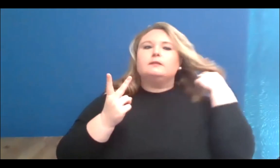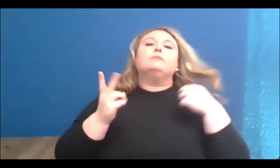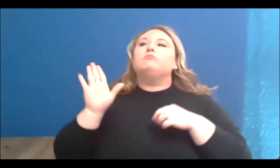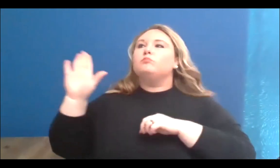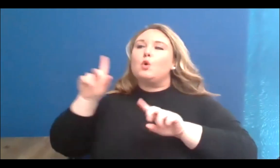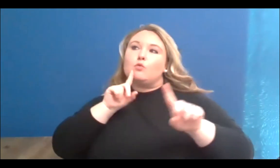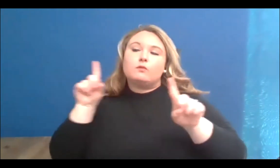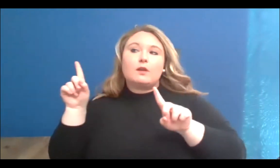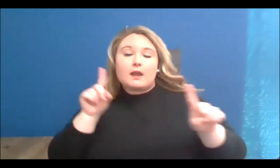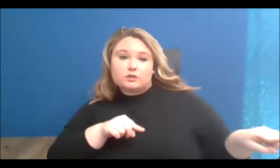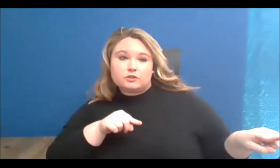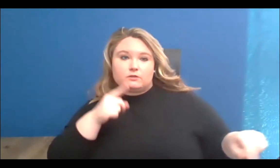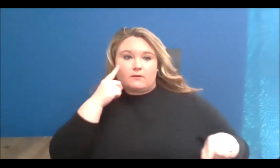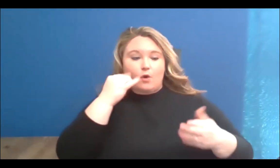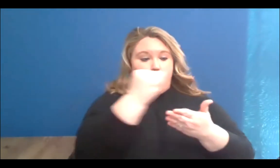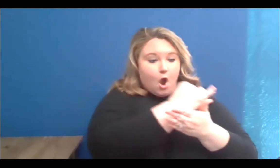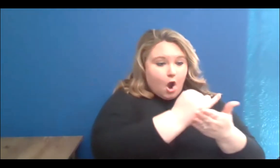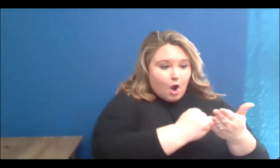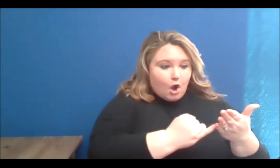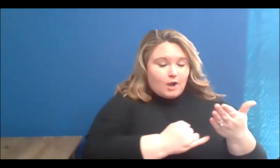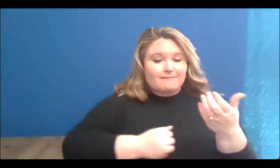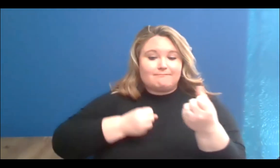proposed intersection of art, activism, and mental health